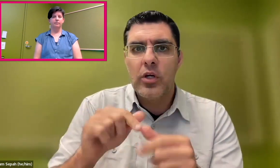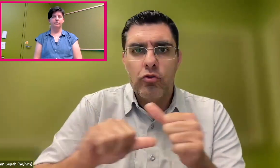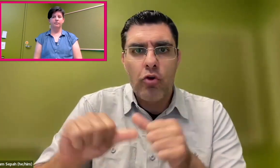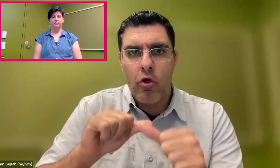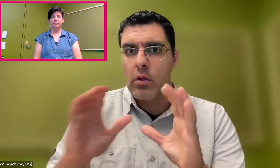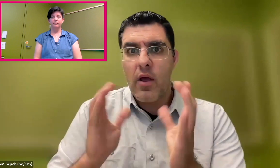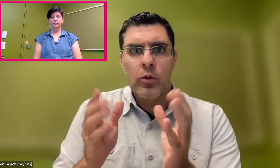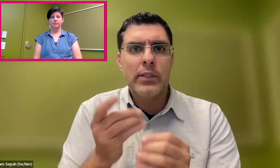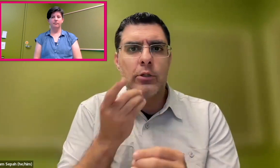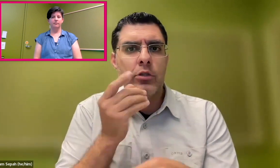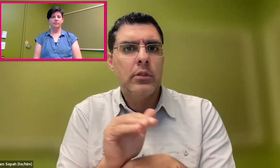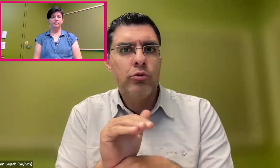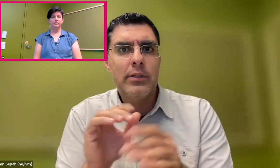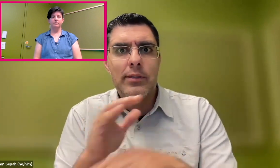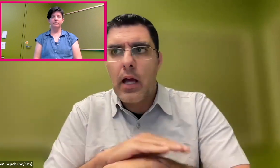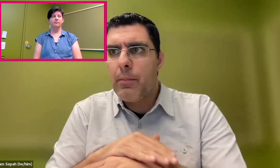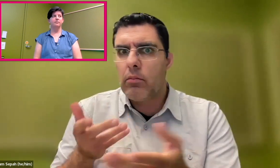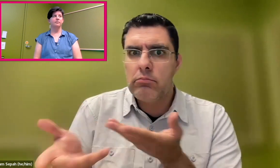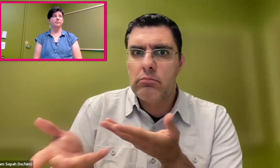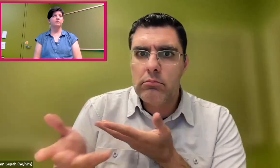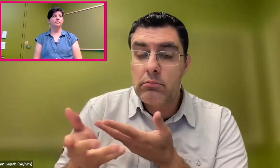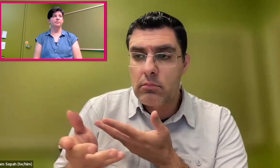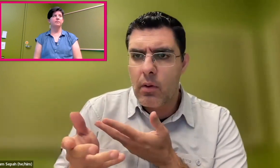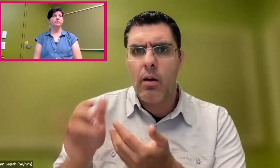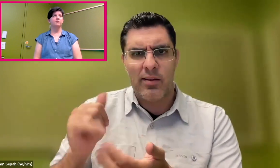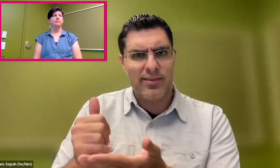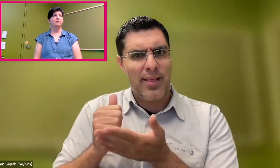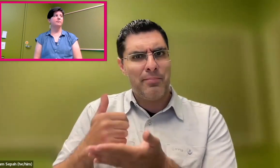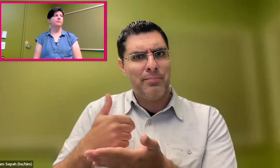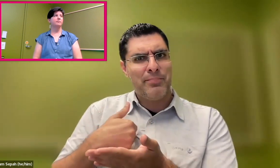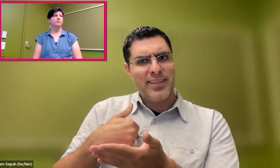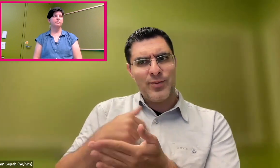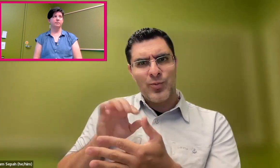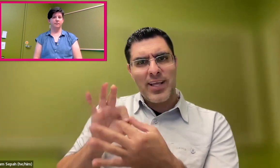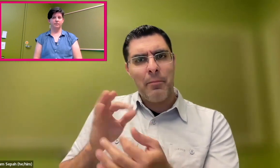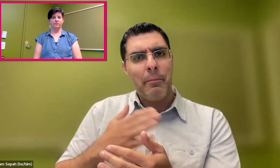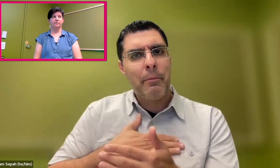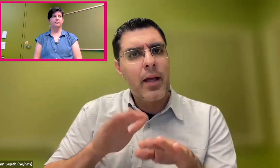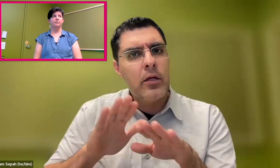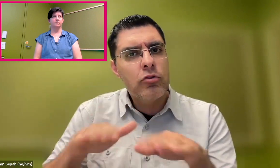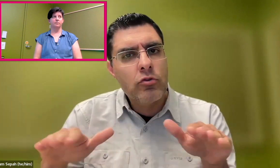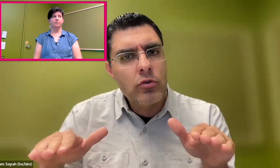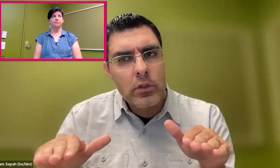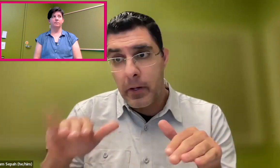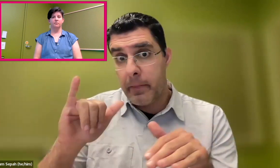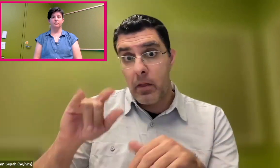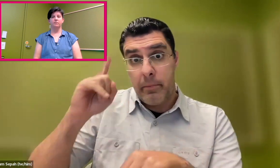so that family members can talk to each other. I want assistive accessibility technology